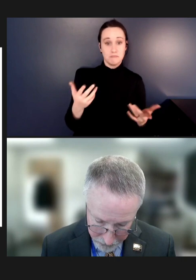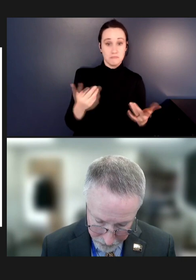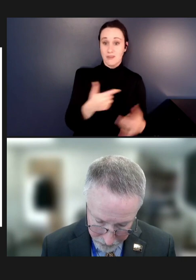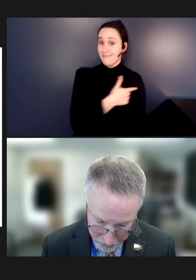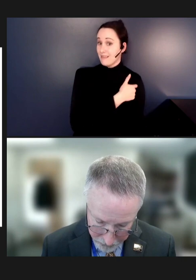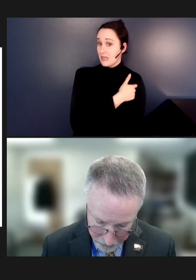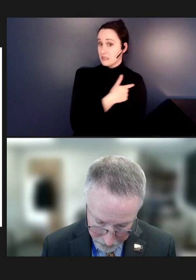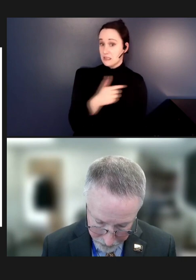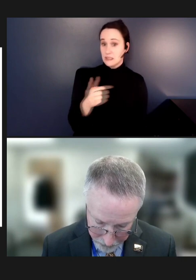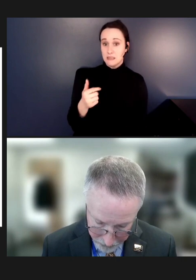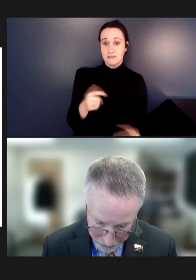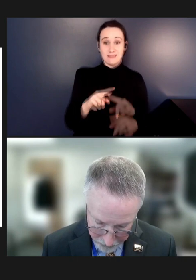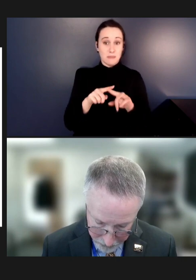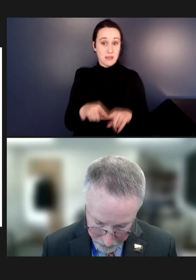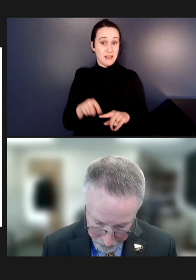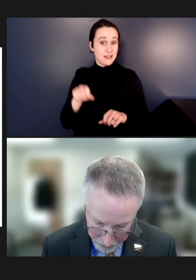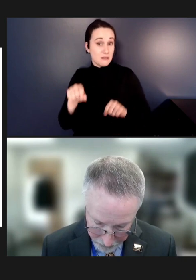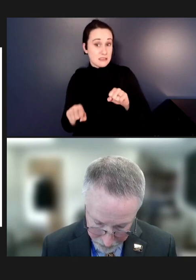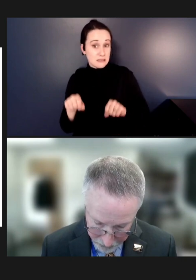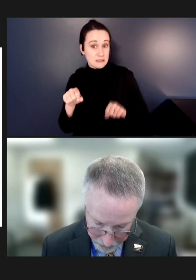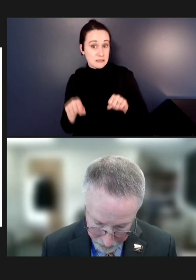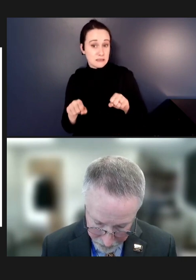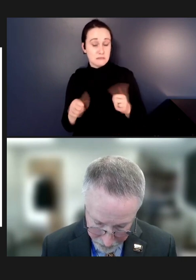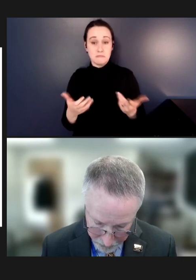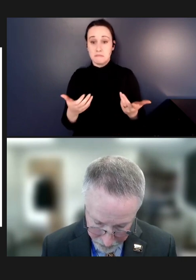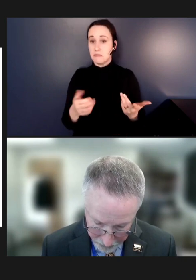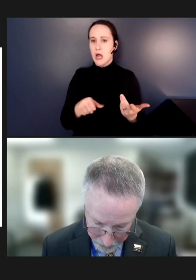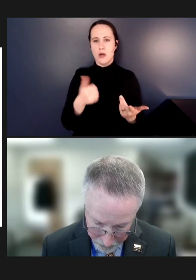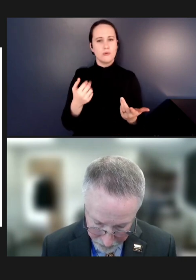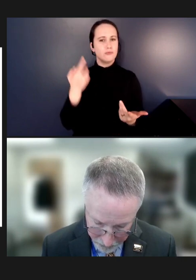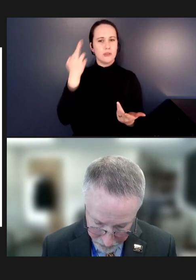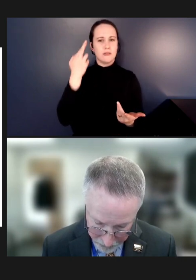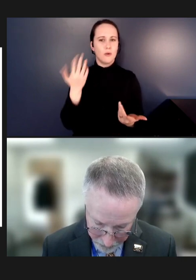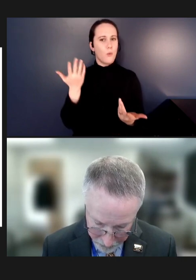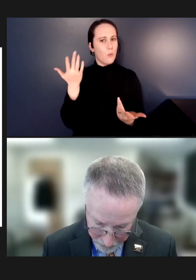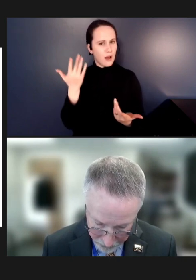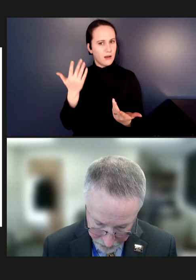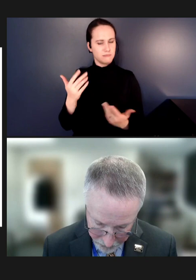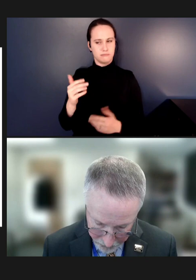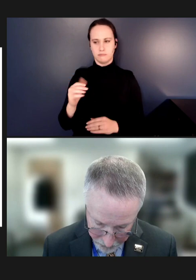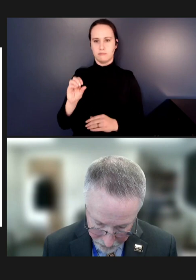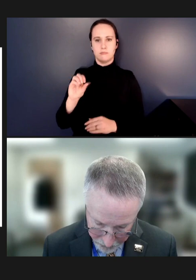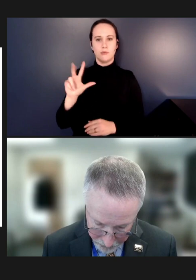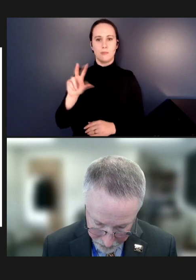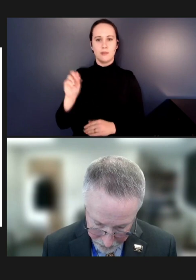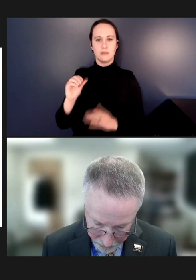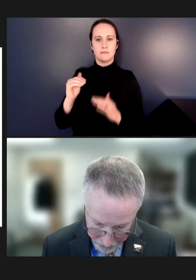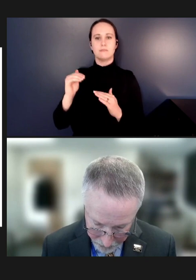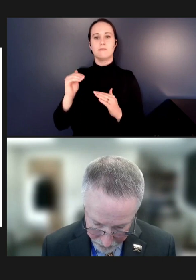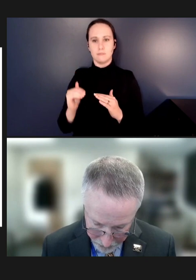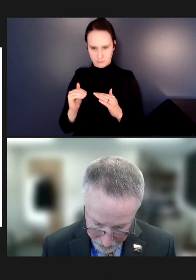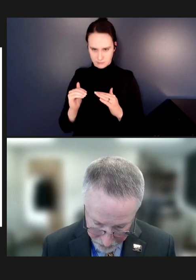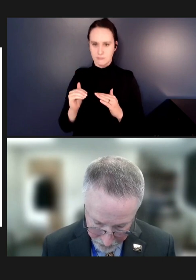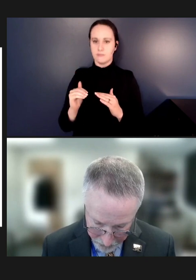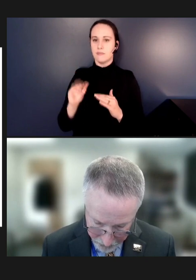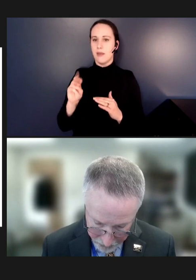hesitancy-related, or other factors that resulted in larger decreases in the MMR vaccine.